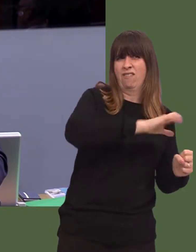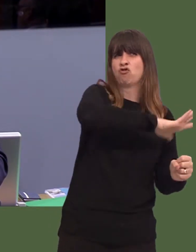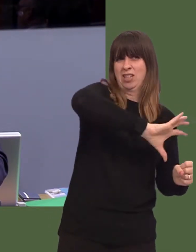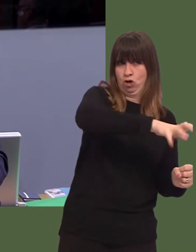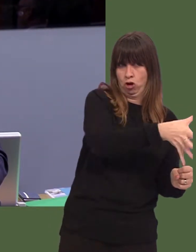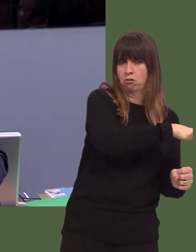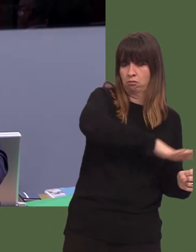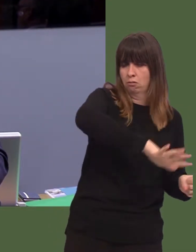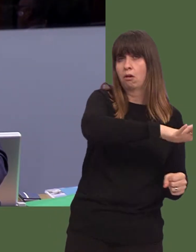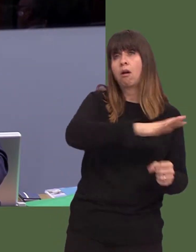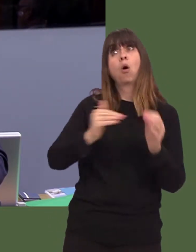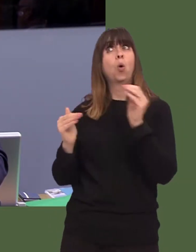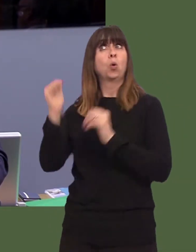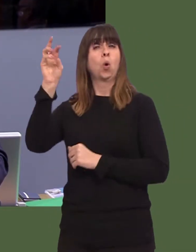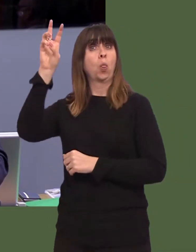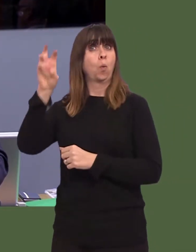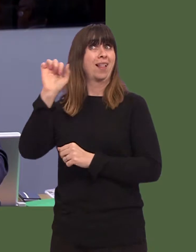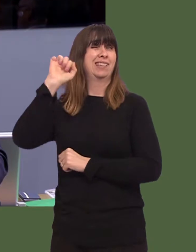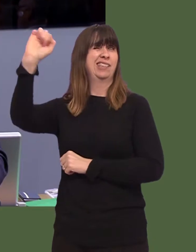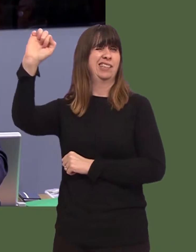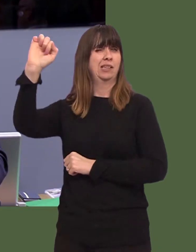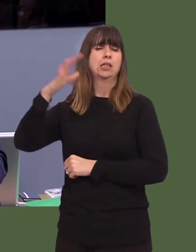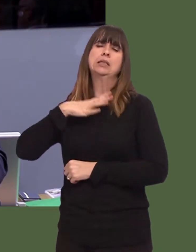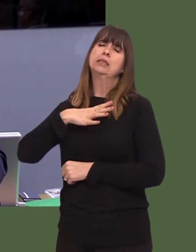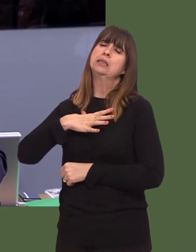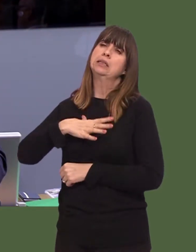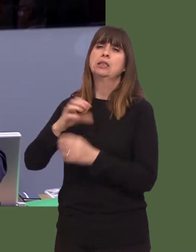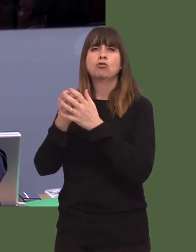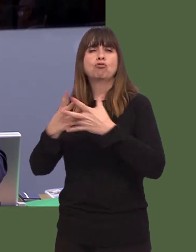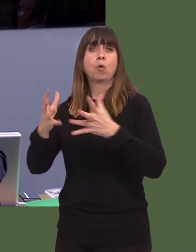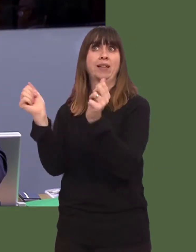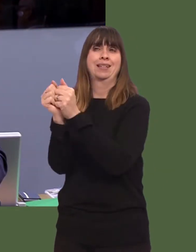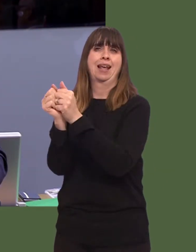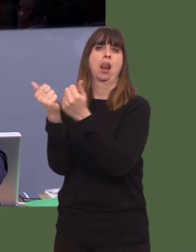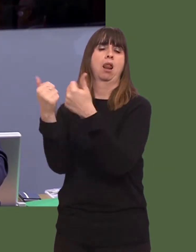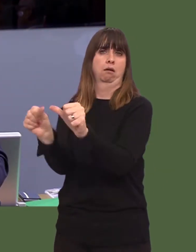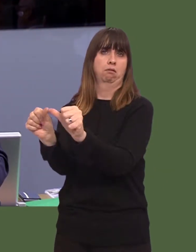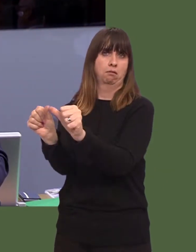Obviously, north Wales desperately needs the growth deal to be delivered.